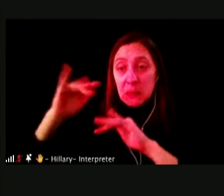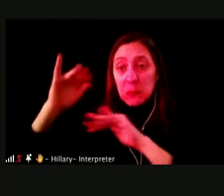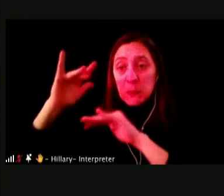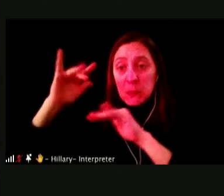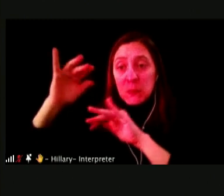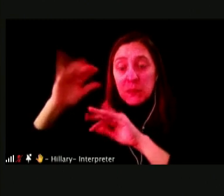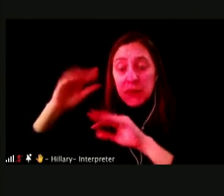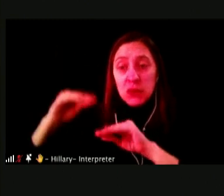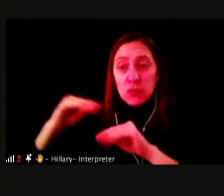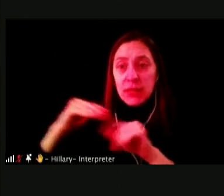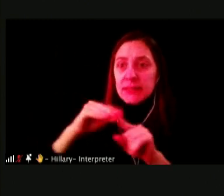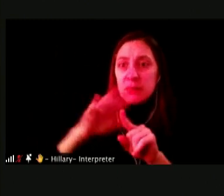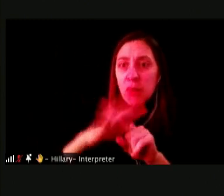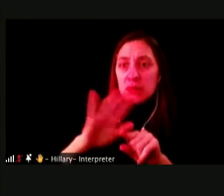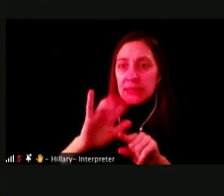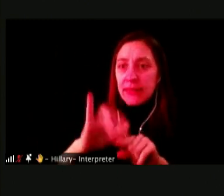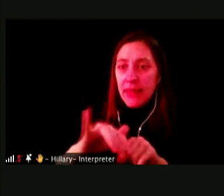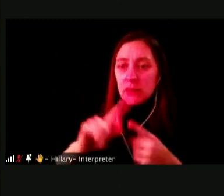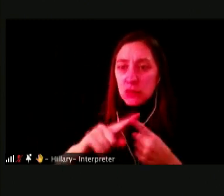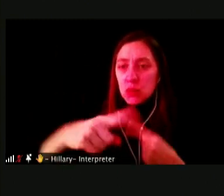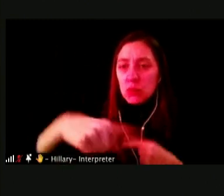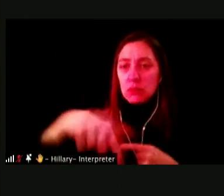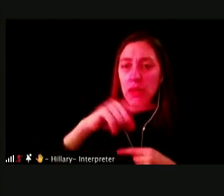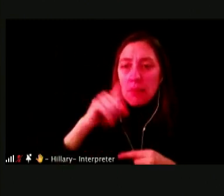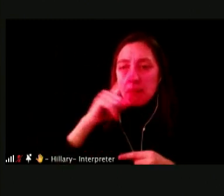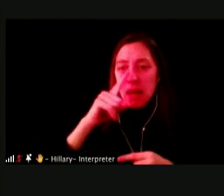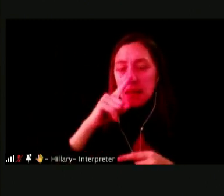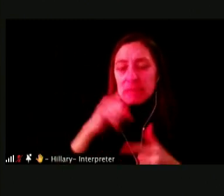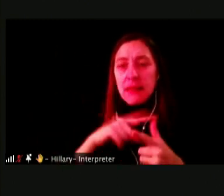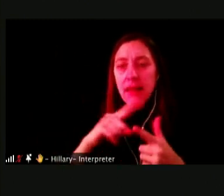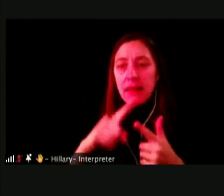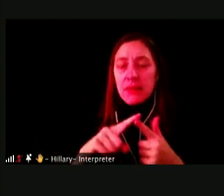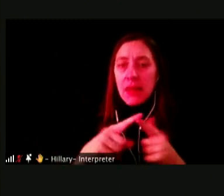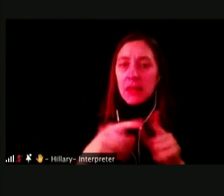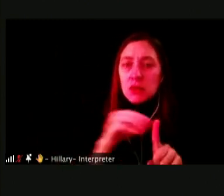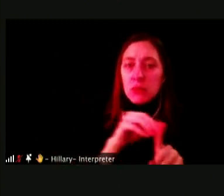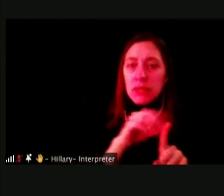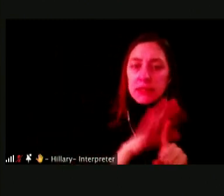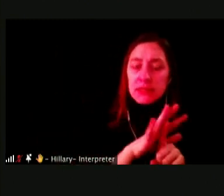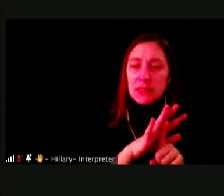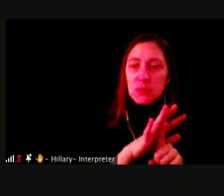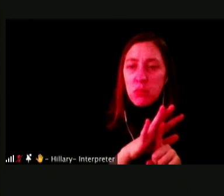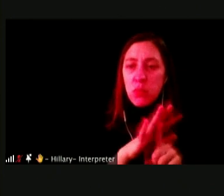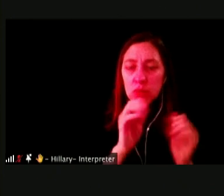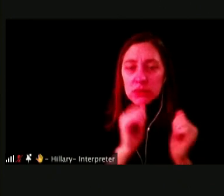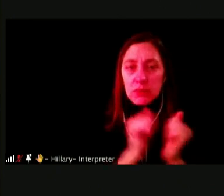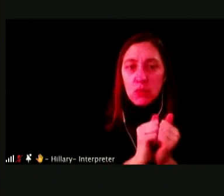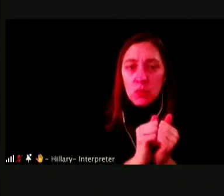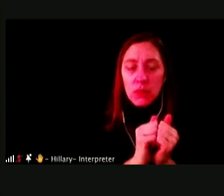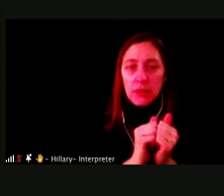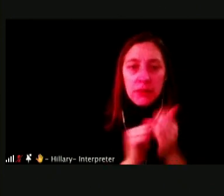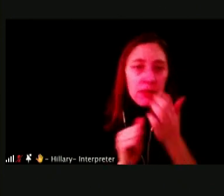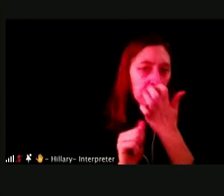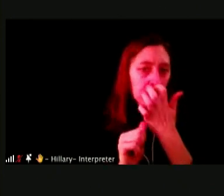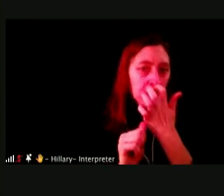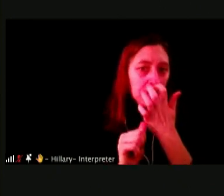EXPOSURE, TO THE VAPING AND THEN YOU EXPOSE THEM, YOU CHALLENGE THEM WITH THE FLU ITSELF